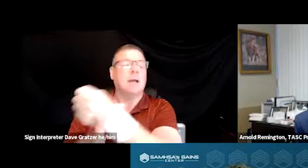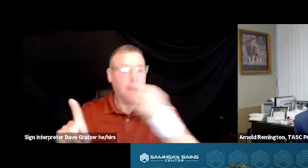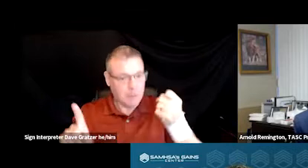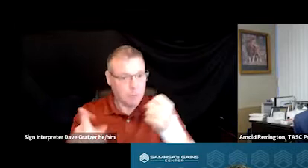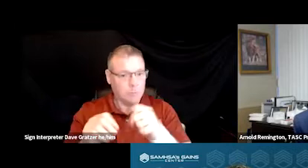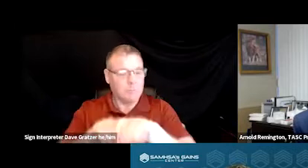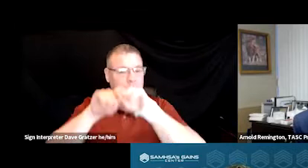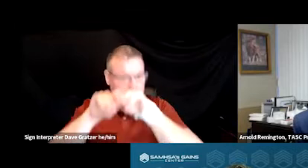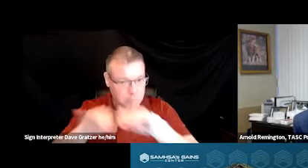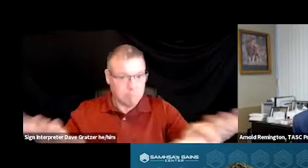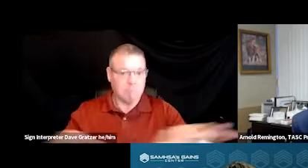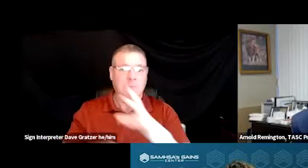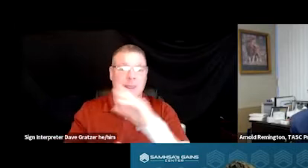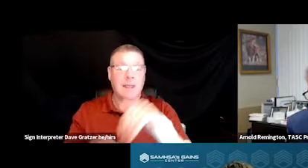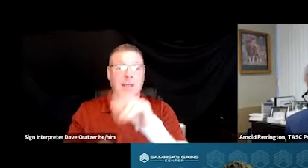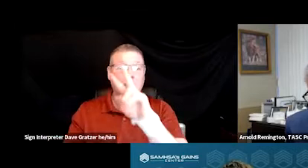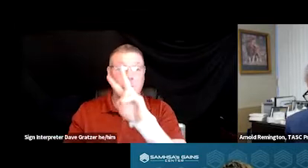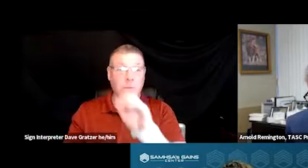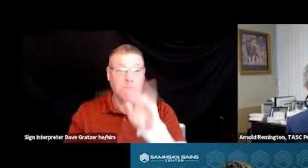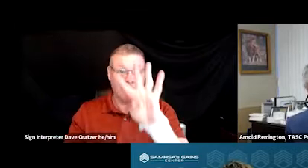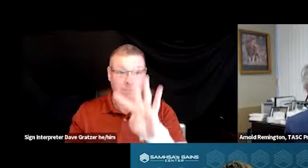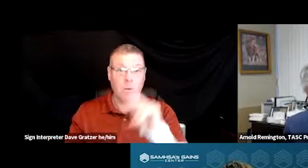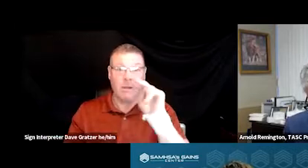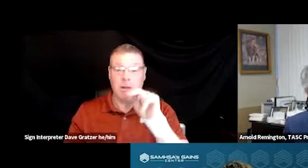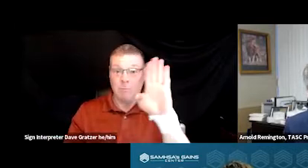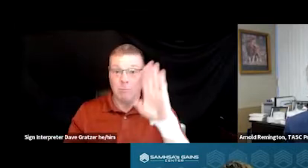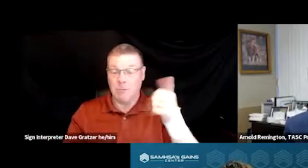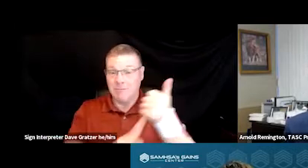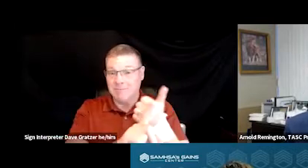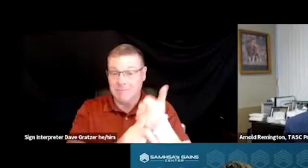and in 2004, Nebraska passed LB1083,